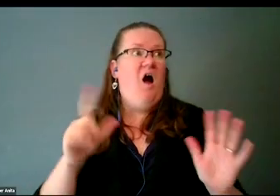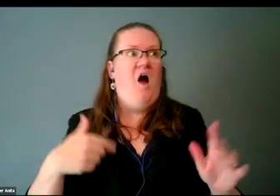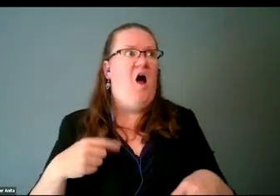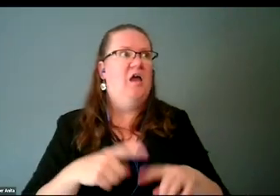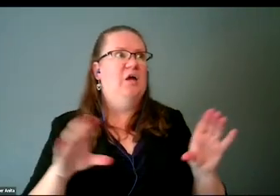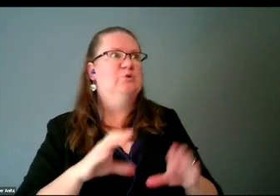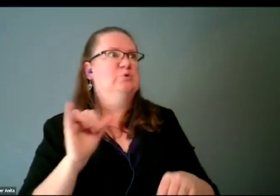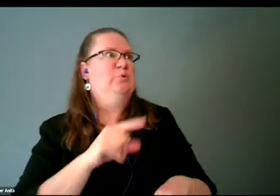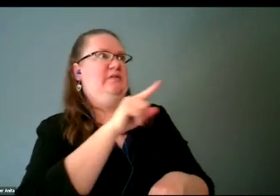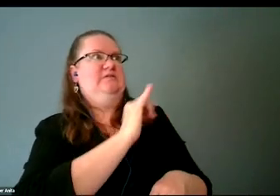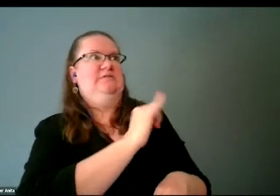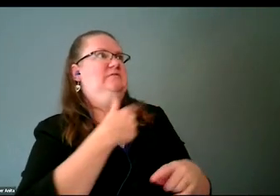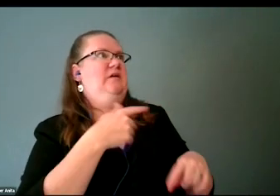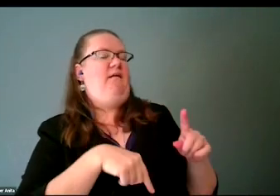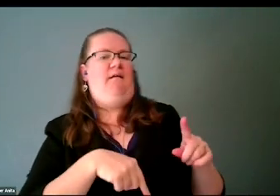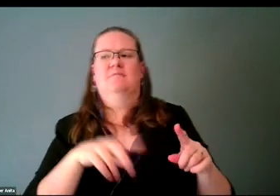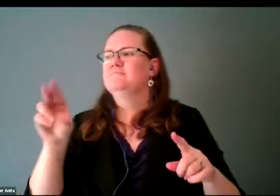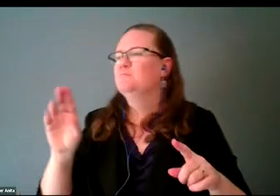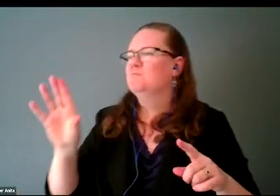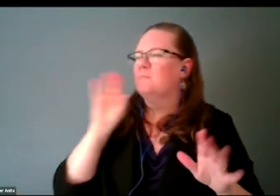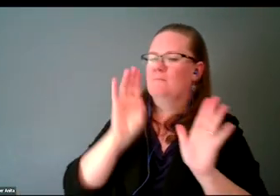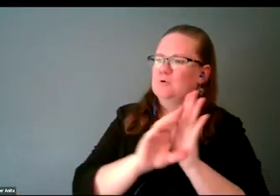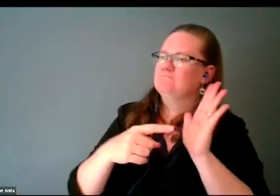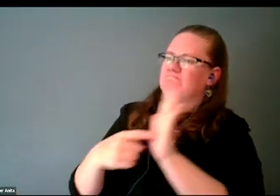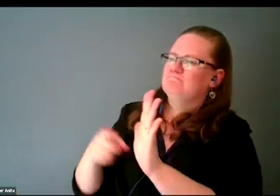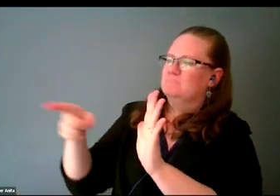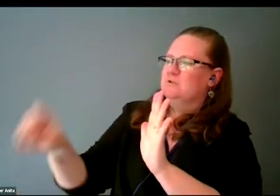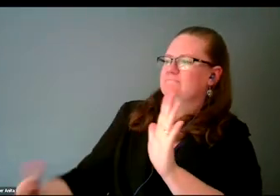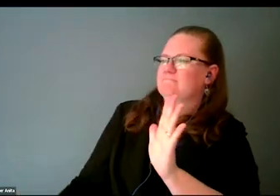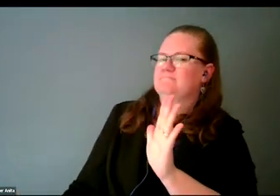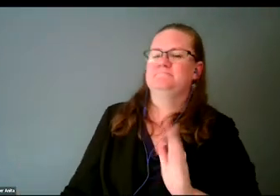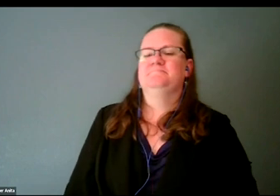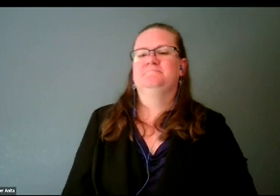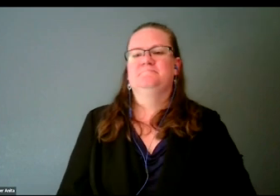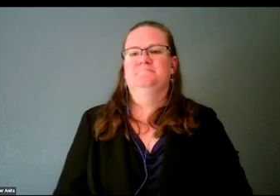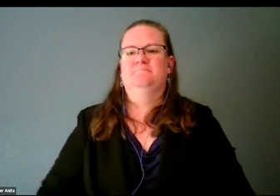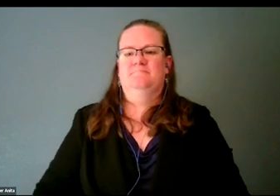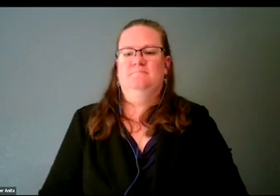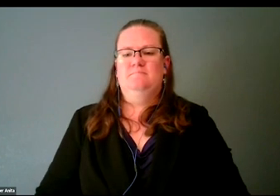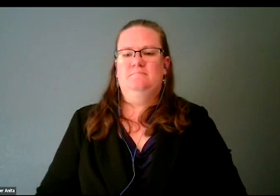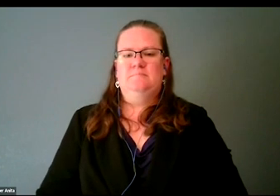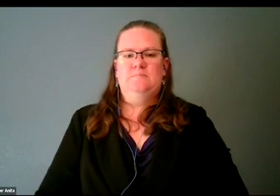These photos are for them. There you have it,